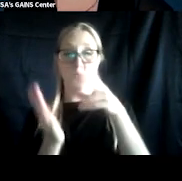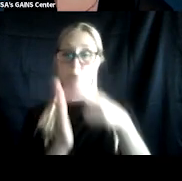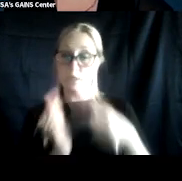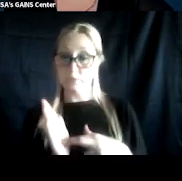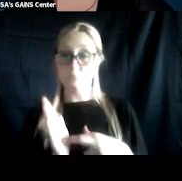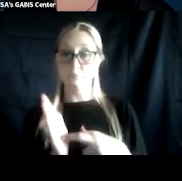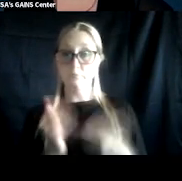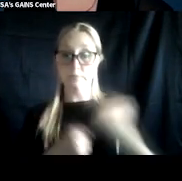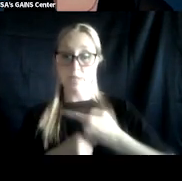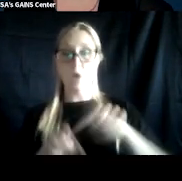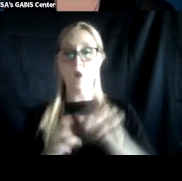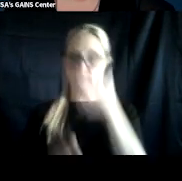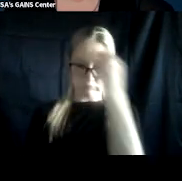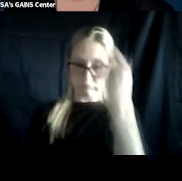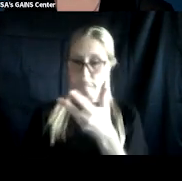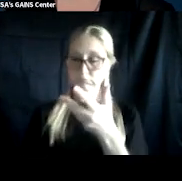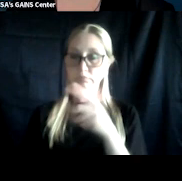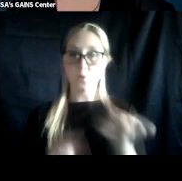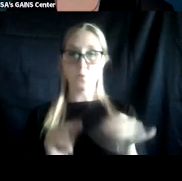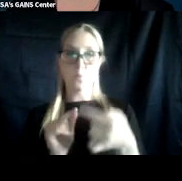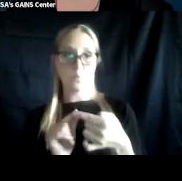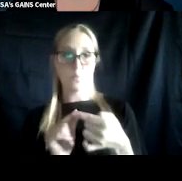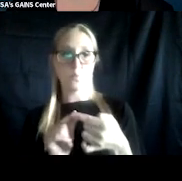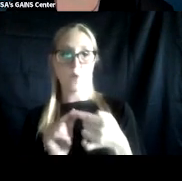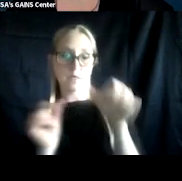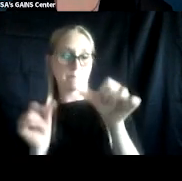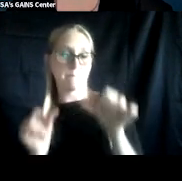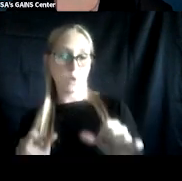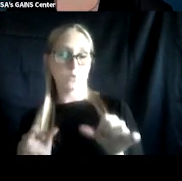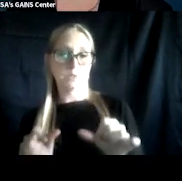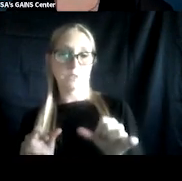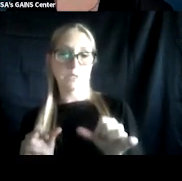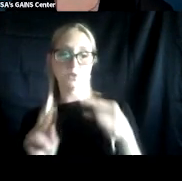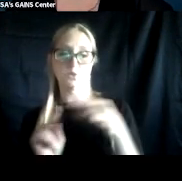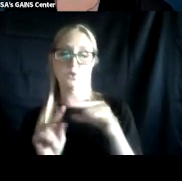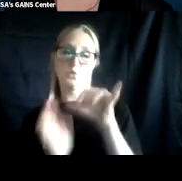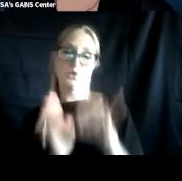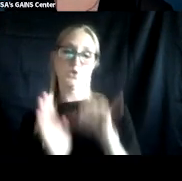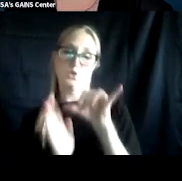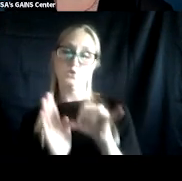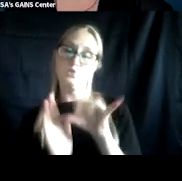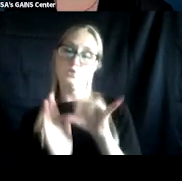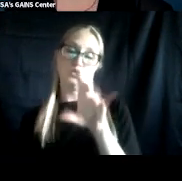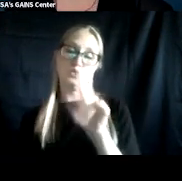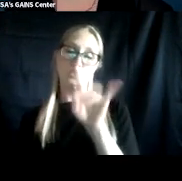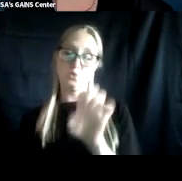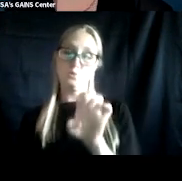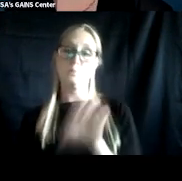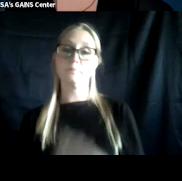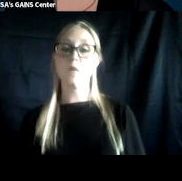We'll also notify you when the recording is posted to SAMHSA's YouTube channel. A certificate of attendance will be available